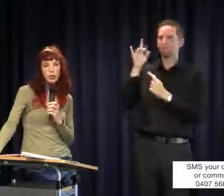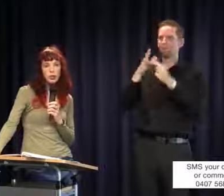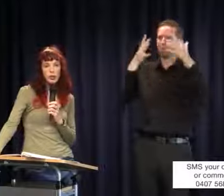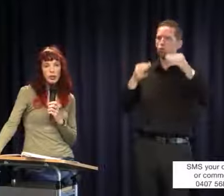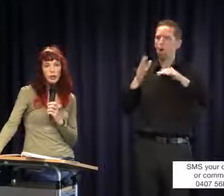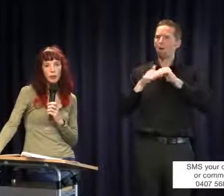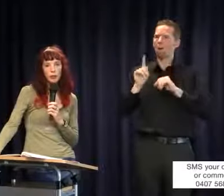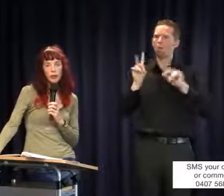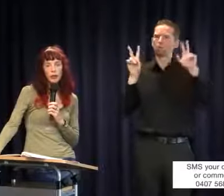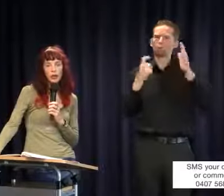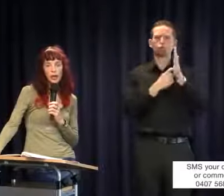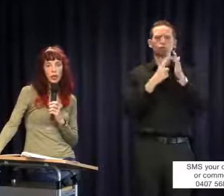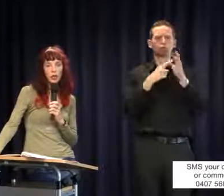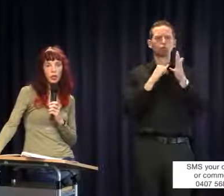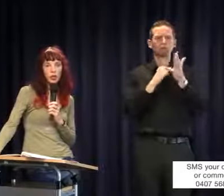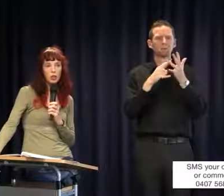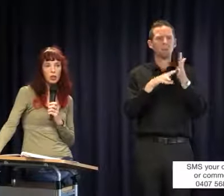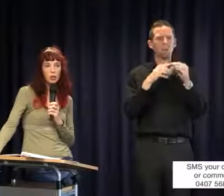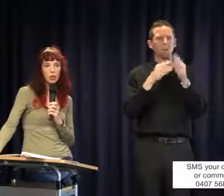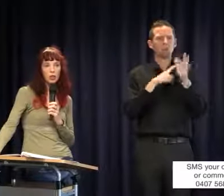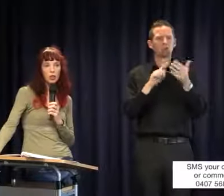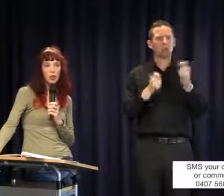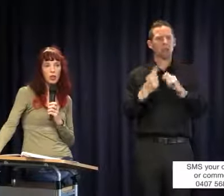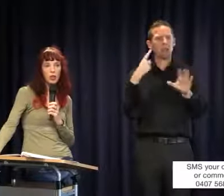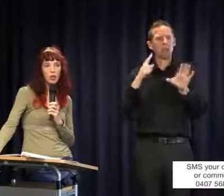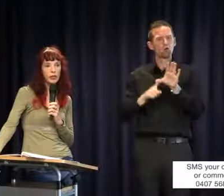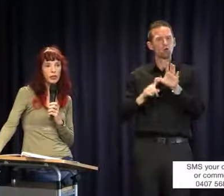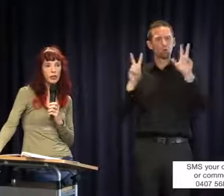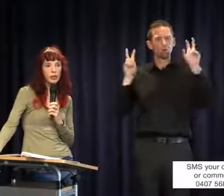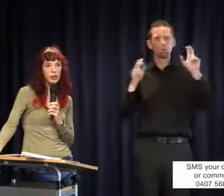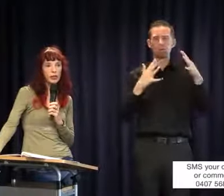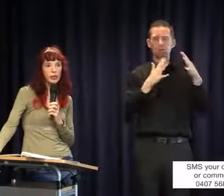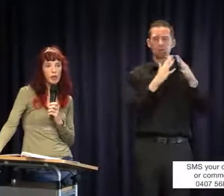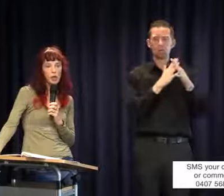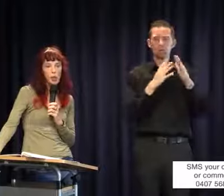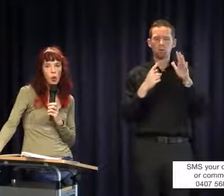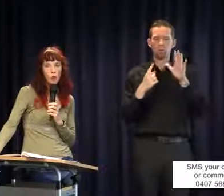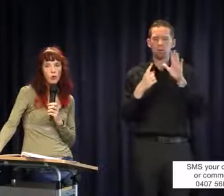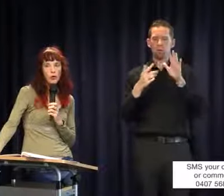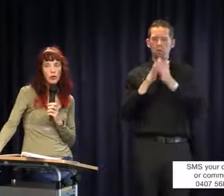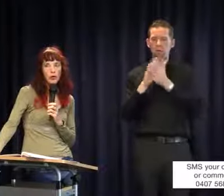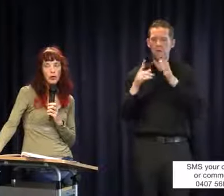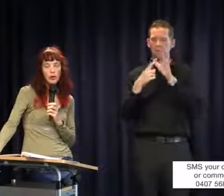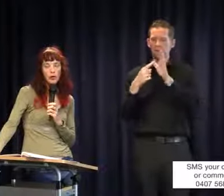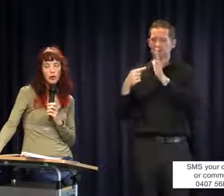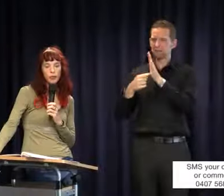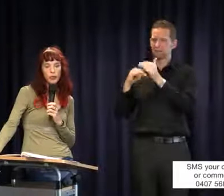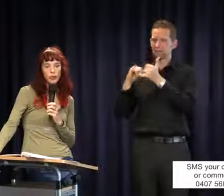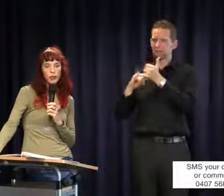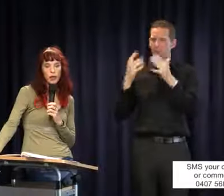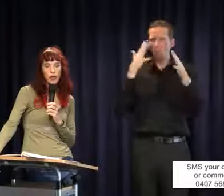adjustment I think it was last year called Watts, WATTS, versus I think it was Australia